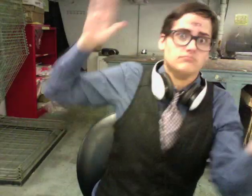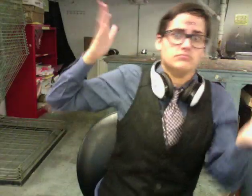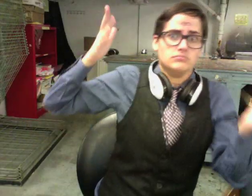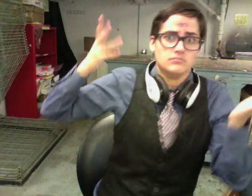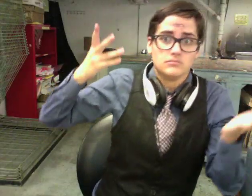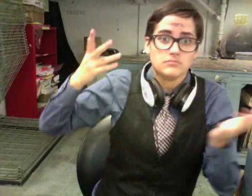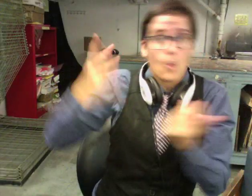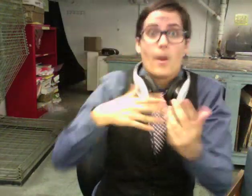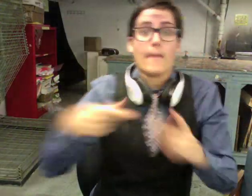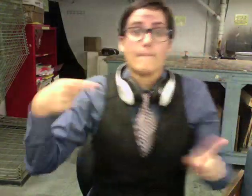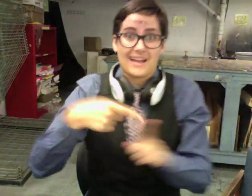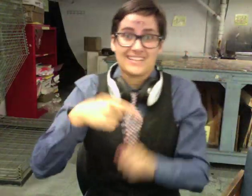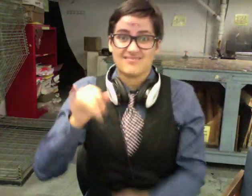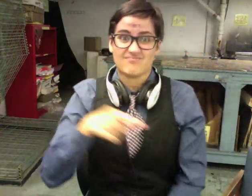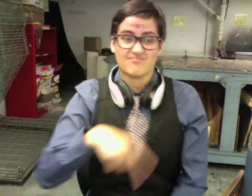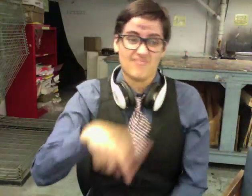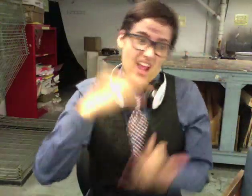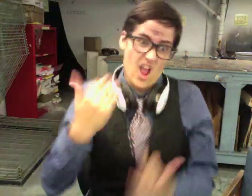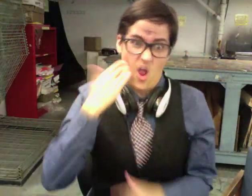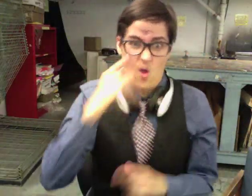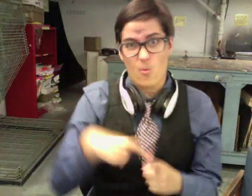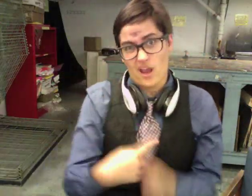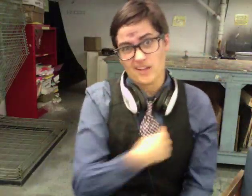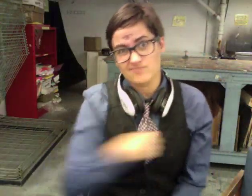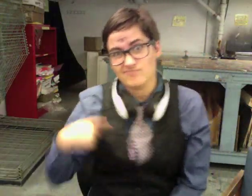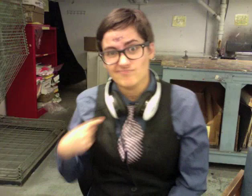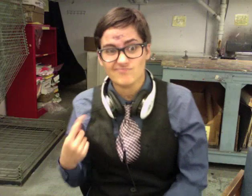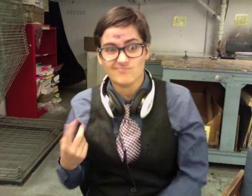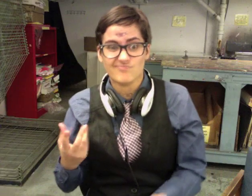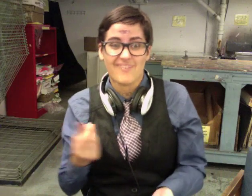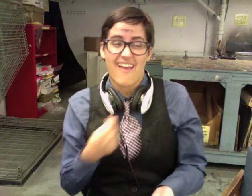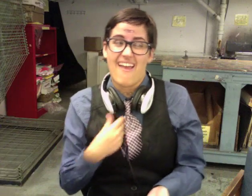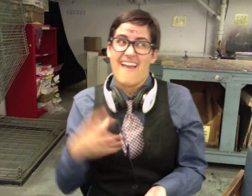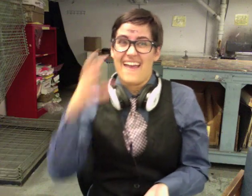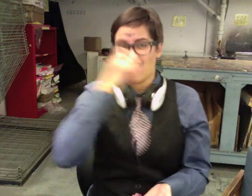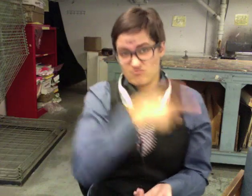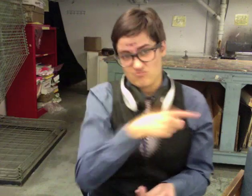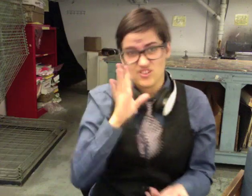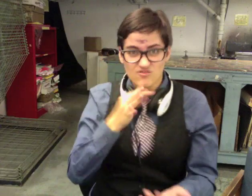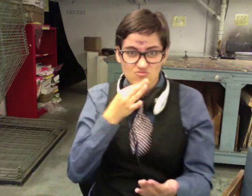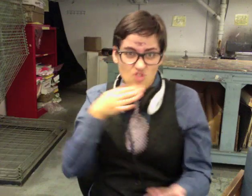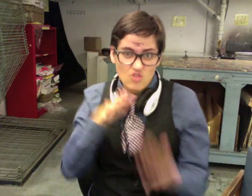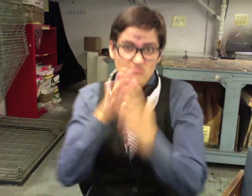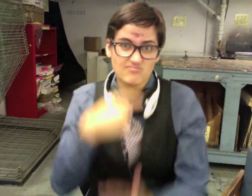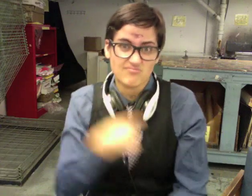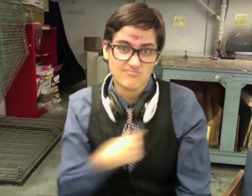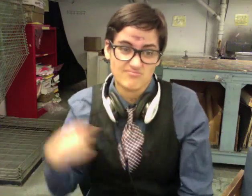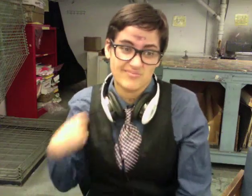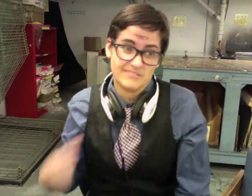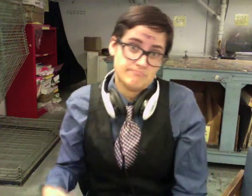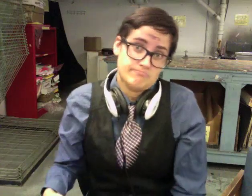has...they know about us now. And we might be hearing from them very soon.